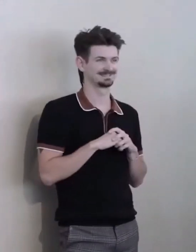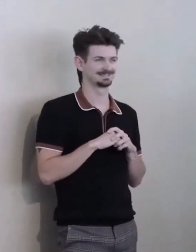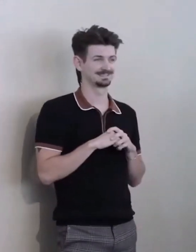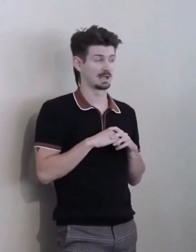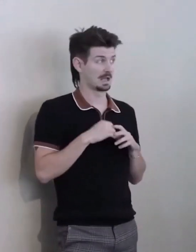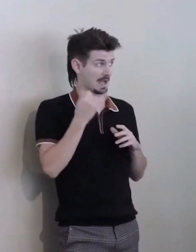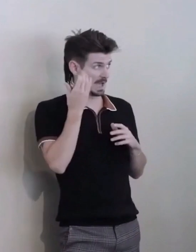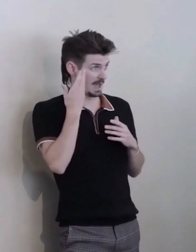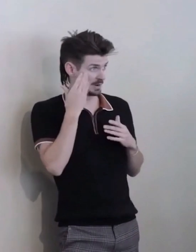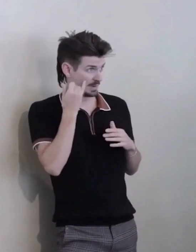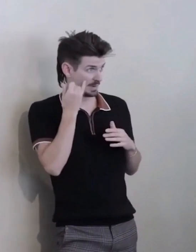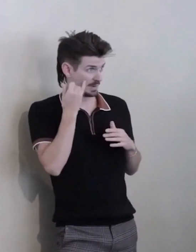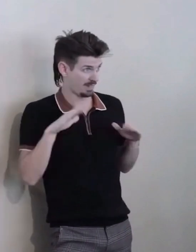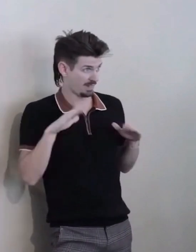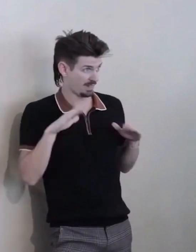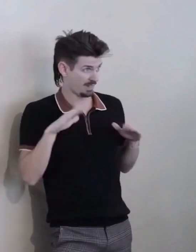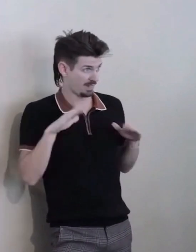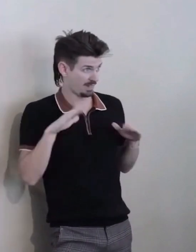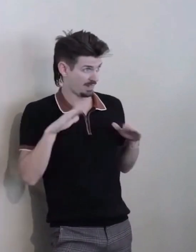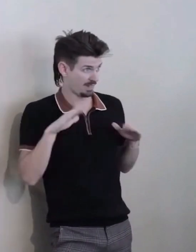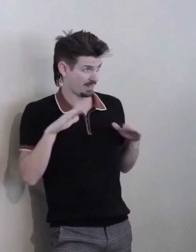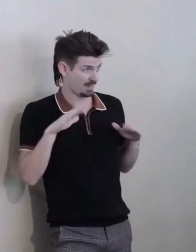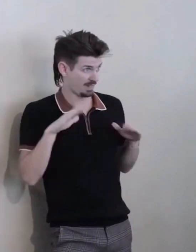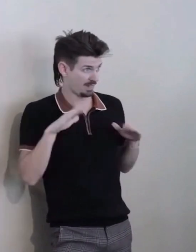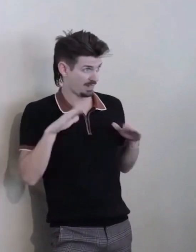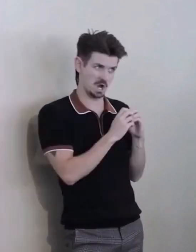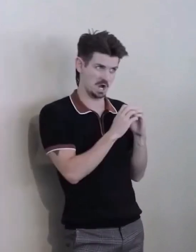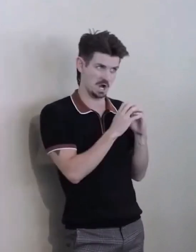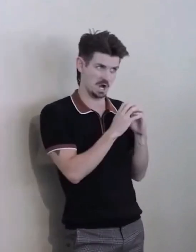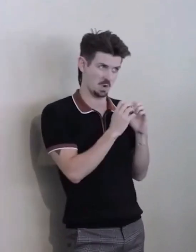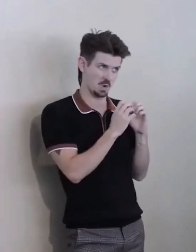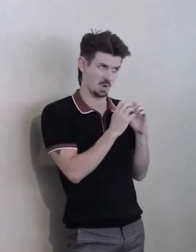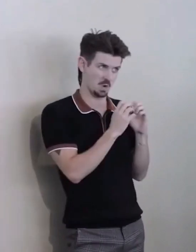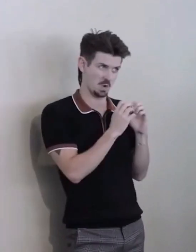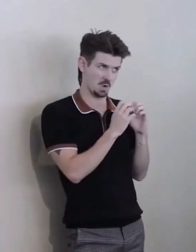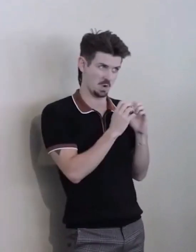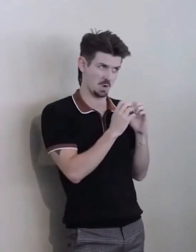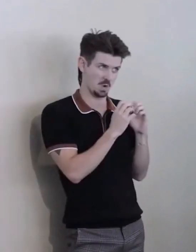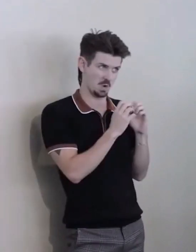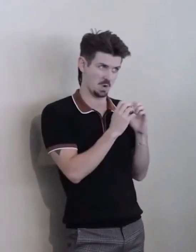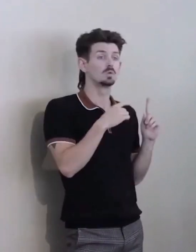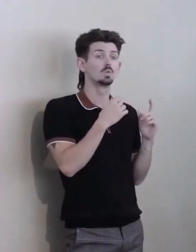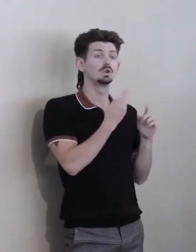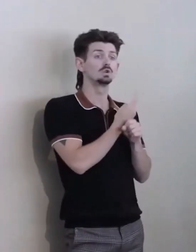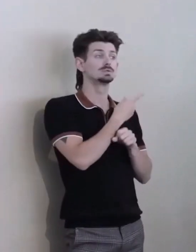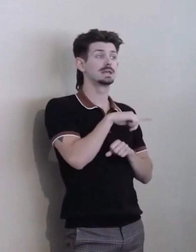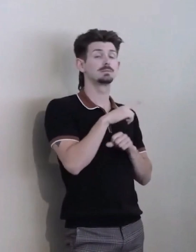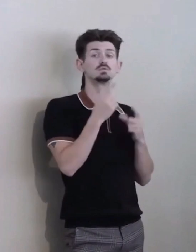We have used our legal team to, in quotes, "help," help RTD.